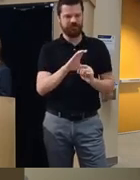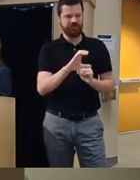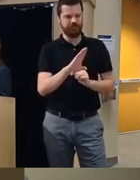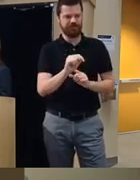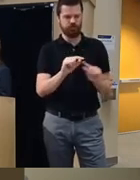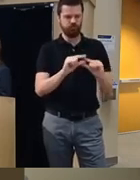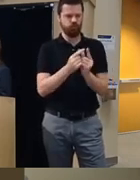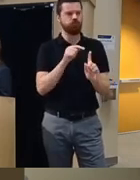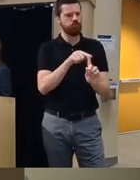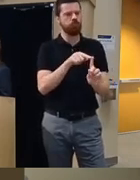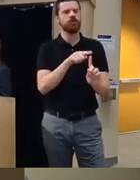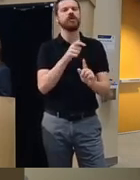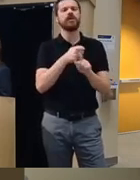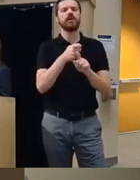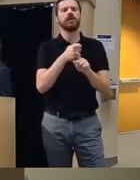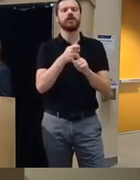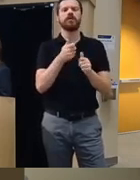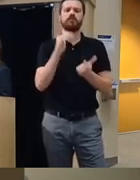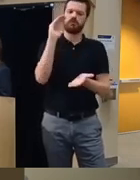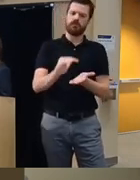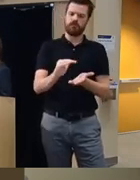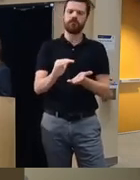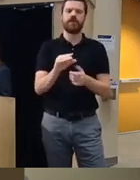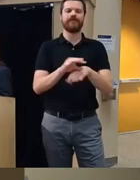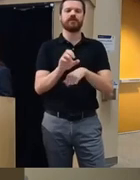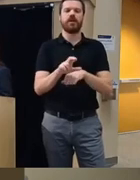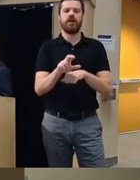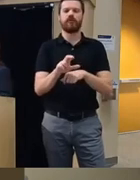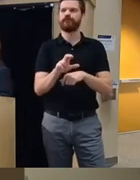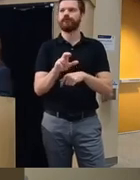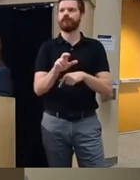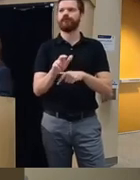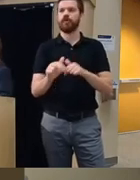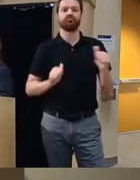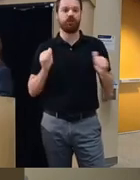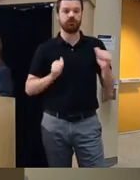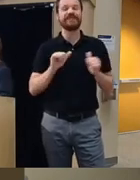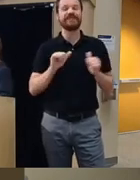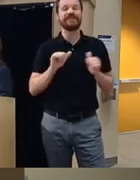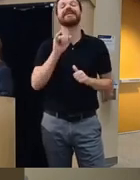was U moderating the effects of aggression when there was a slip to using substances and it's not